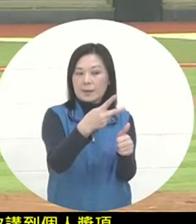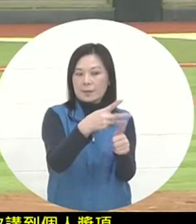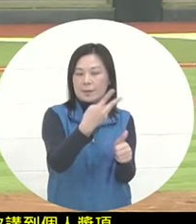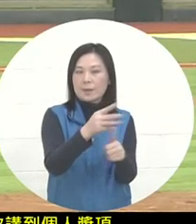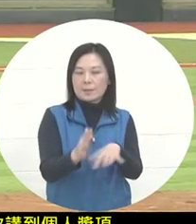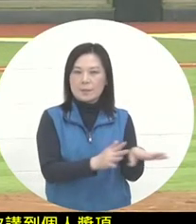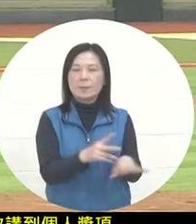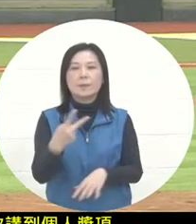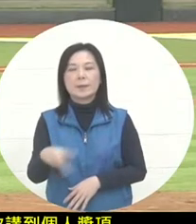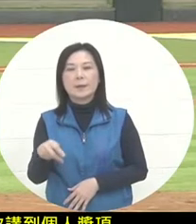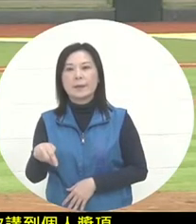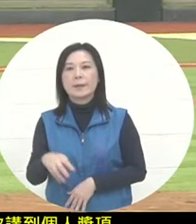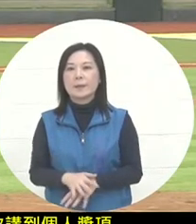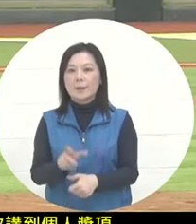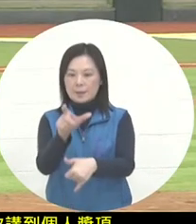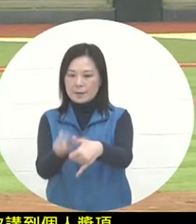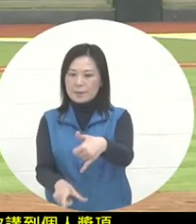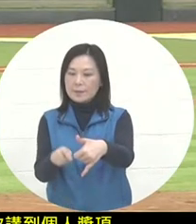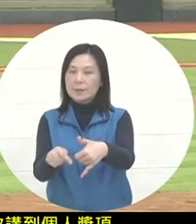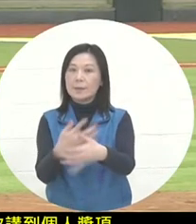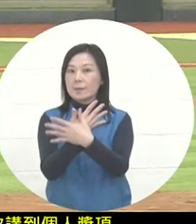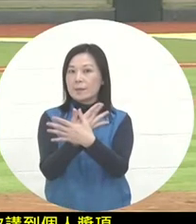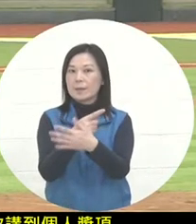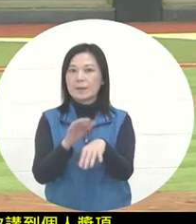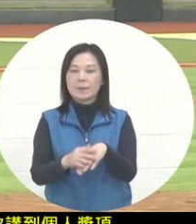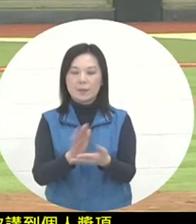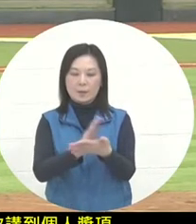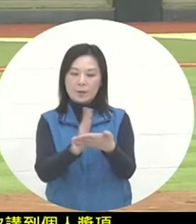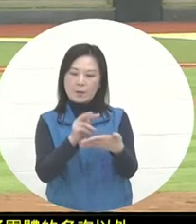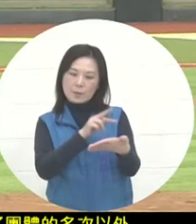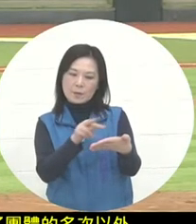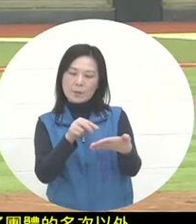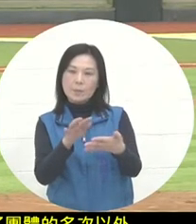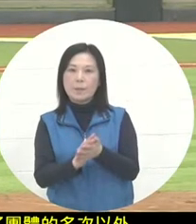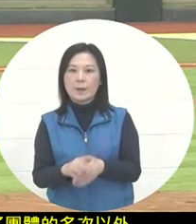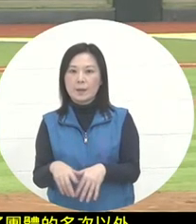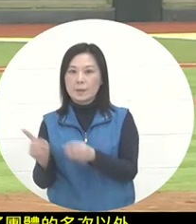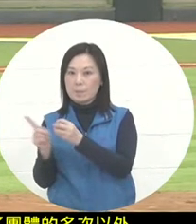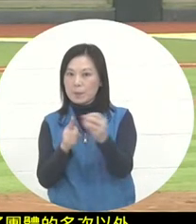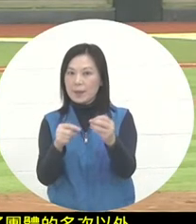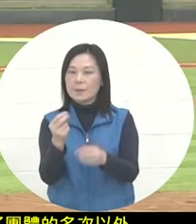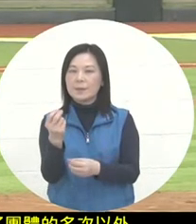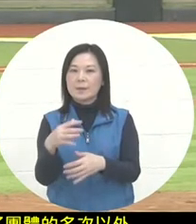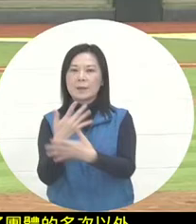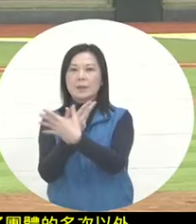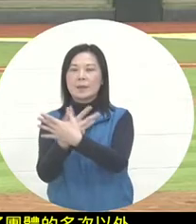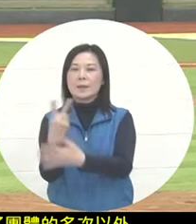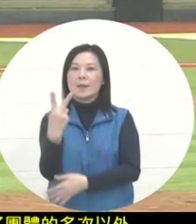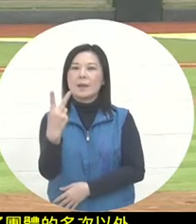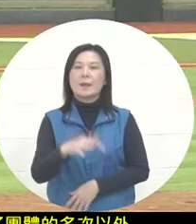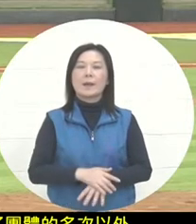the individual awards are I saw the information provided by the order toilet. There are two hitting awards, one boxing award,